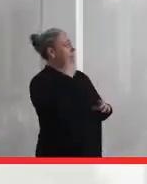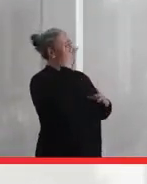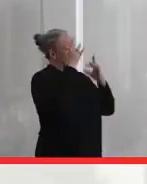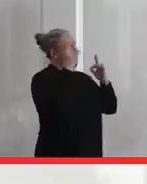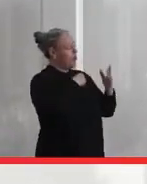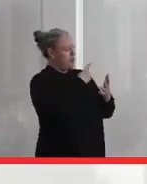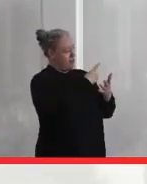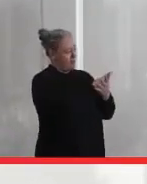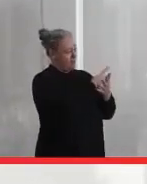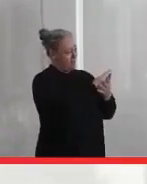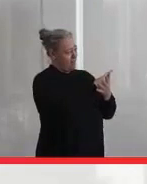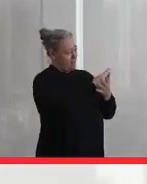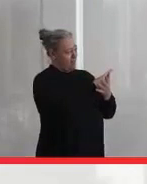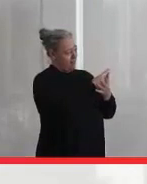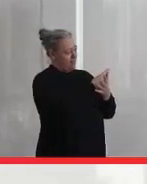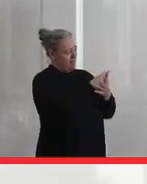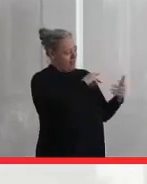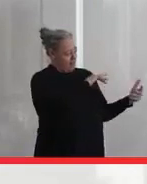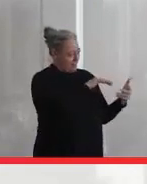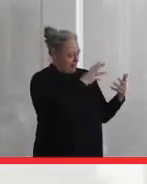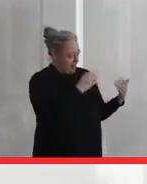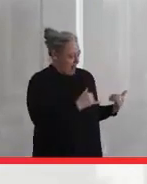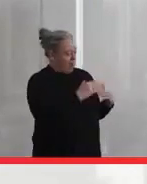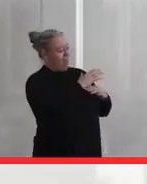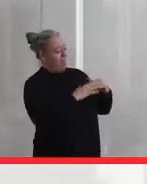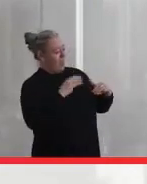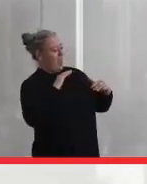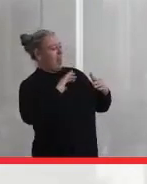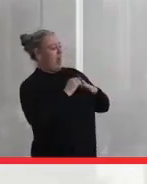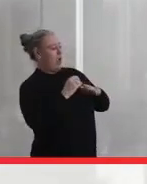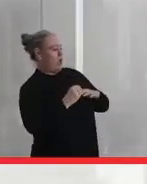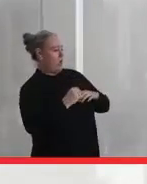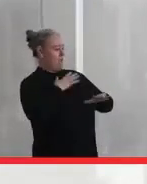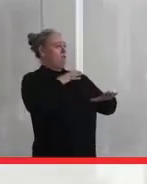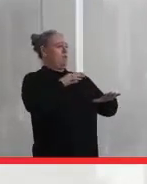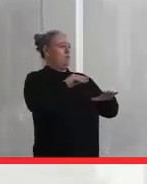how does your identity as a Mohawk woman inform your goals and inform your academic work?